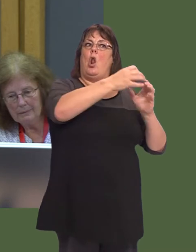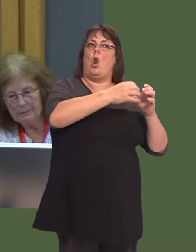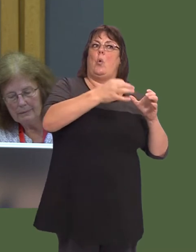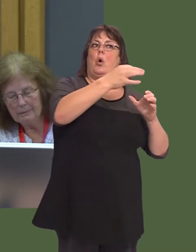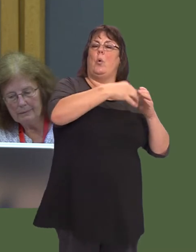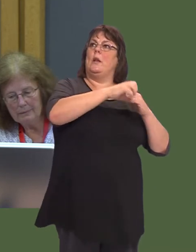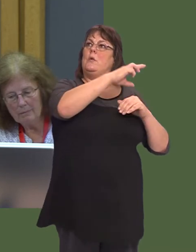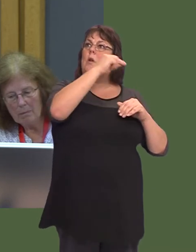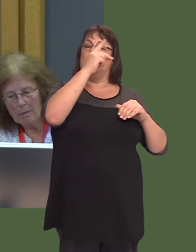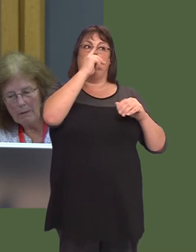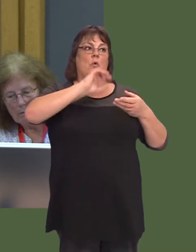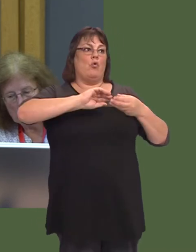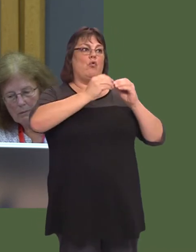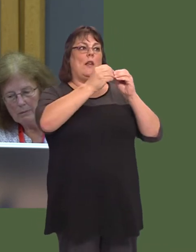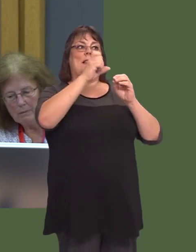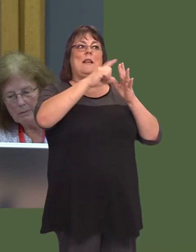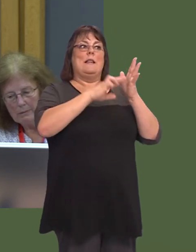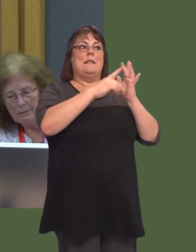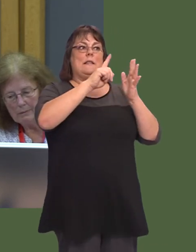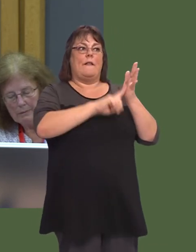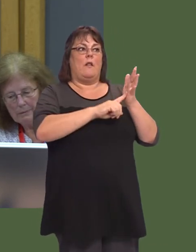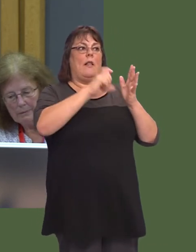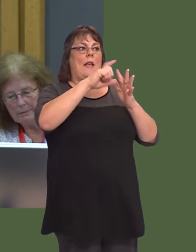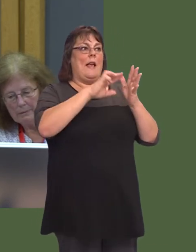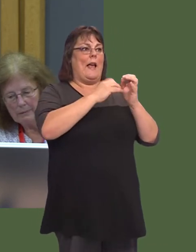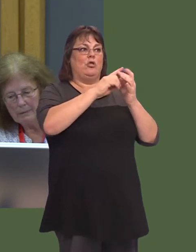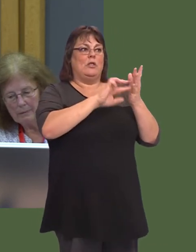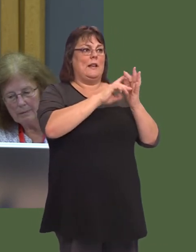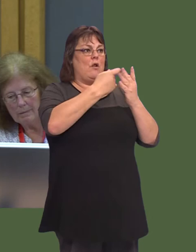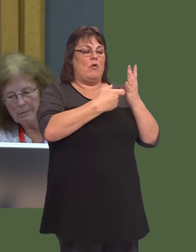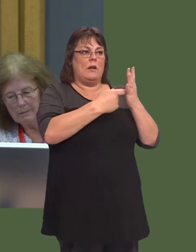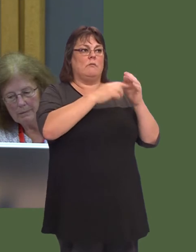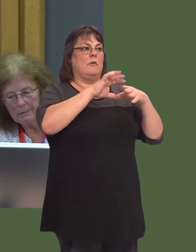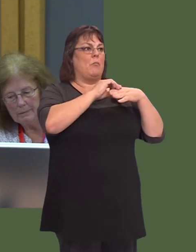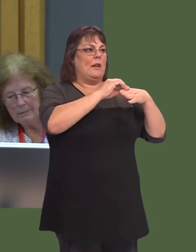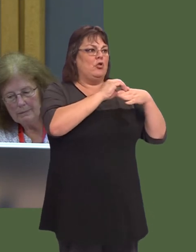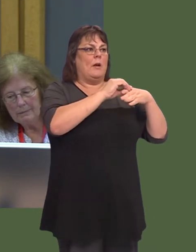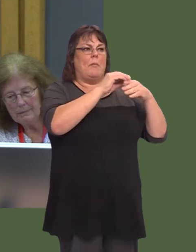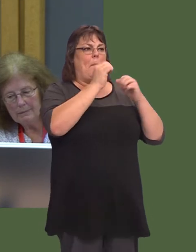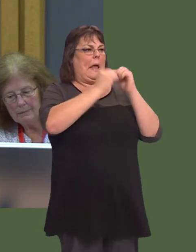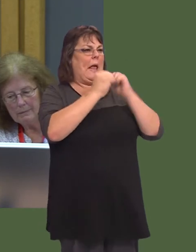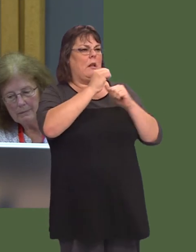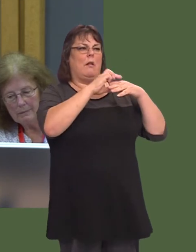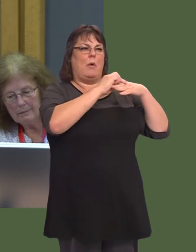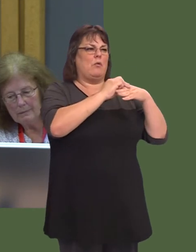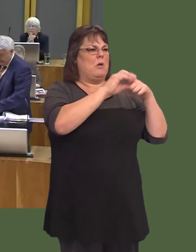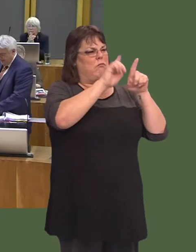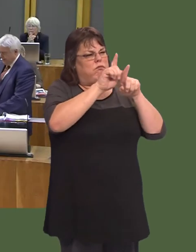will develop civil engineering apprenticeships, project management apprenticeships, business management apprenticeships, and many, many more.